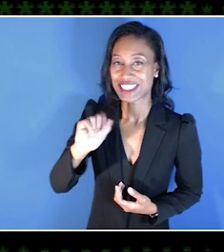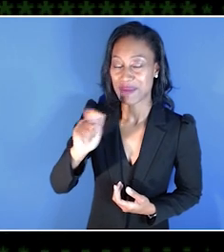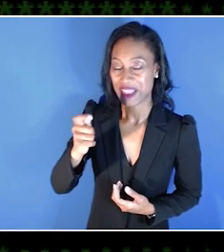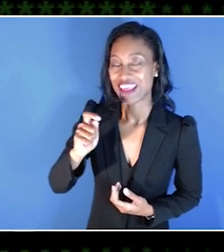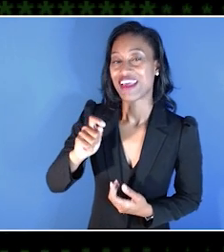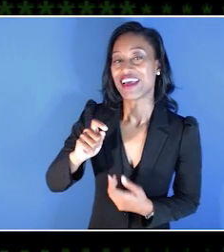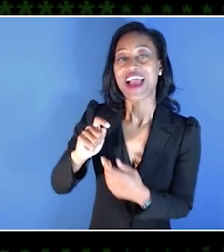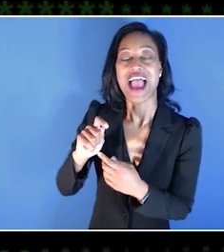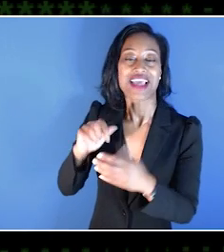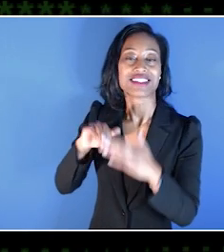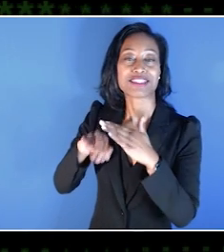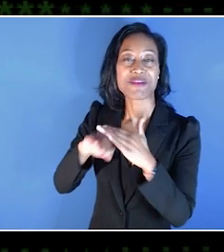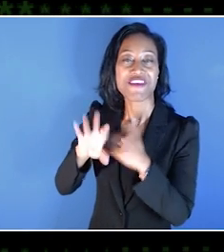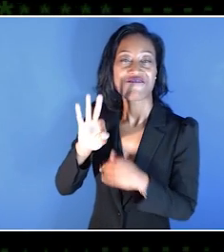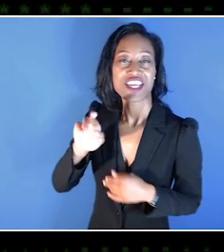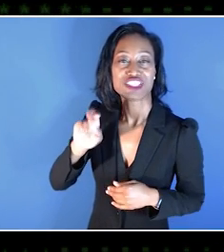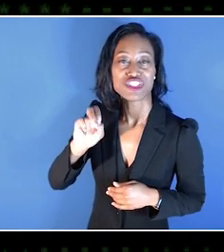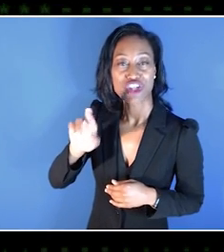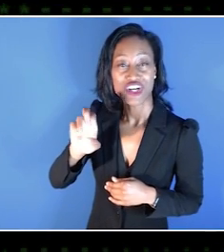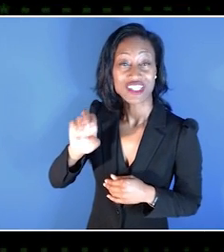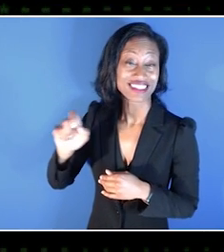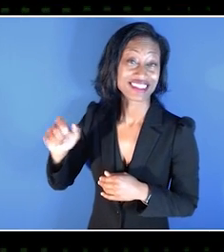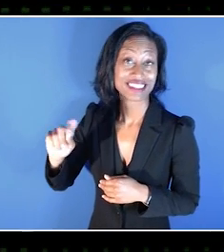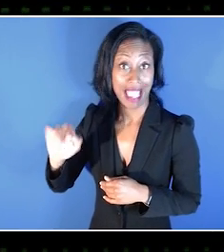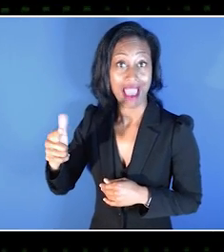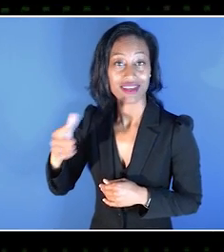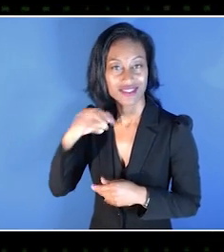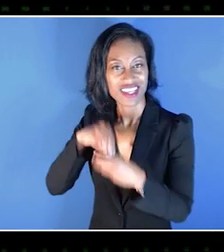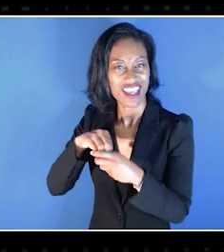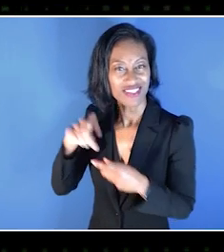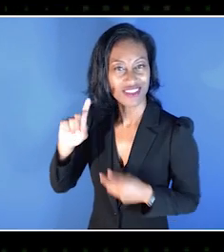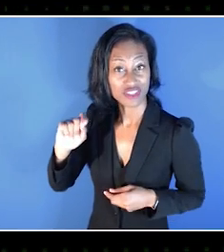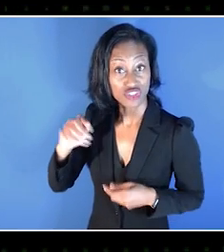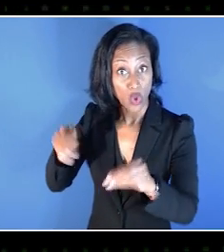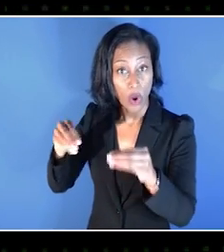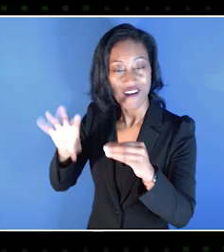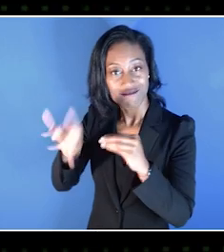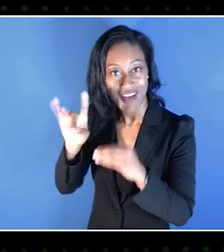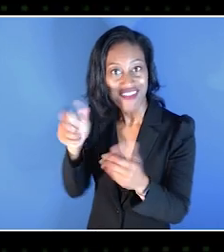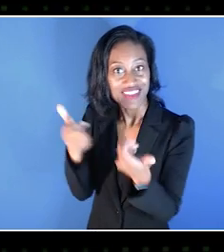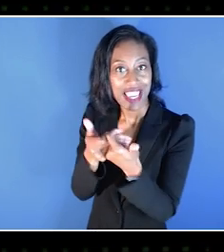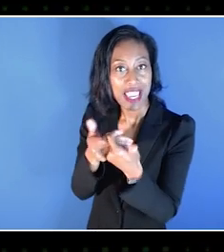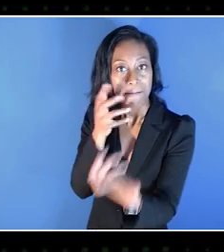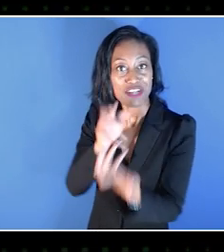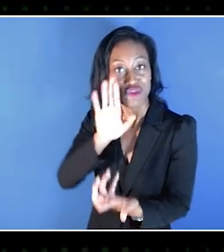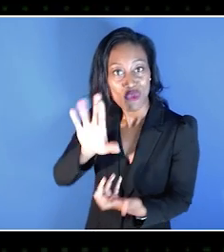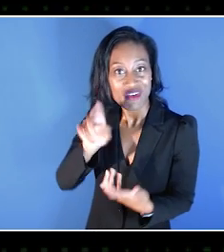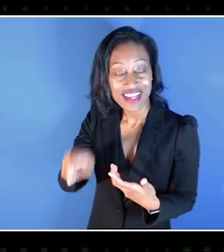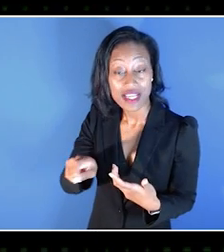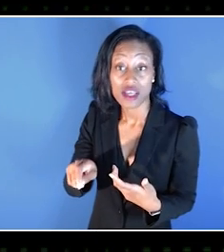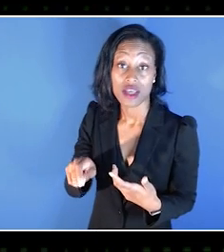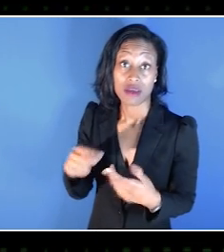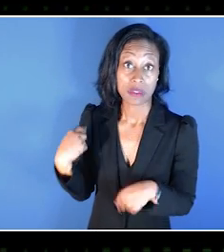on the Xbox store, helping you find a game that fits your accessibility needs. Since then, hundreds of titles have been tagged